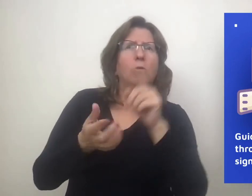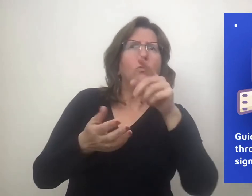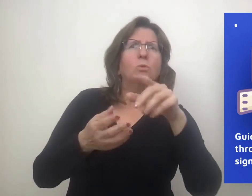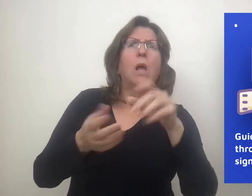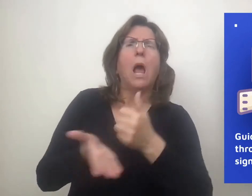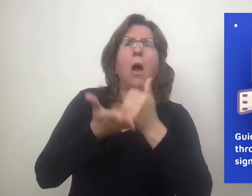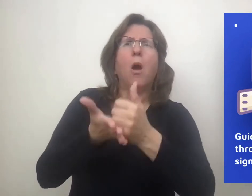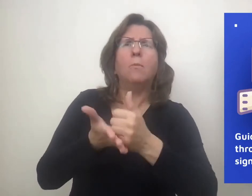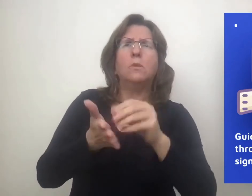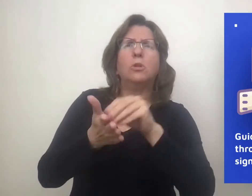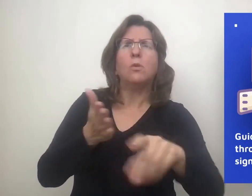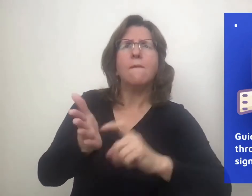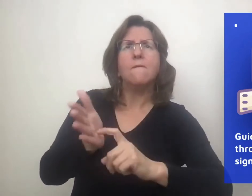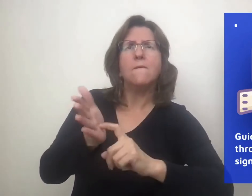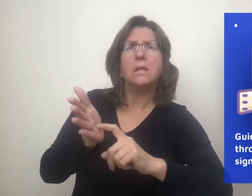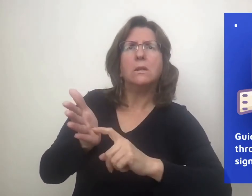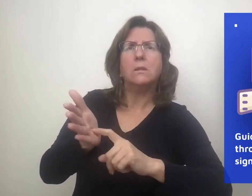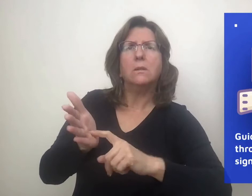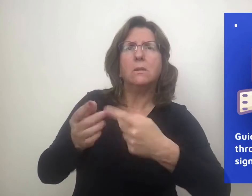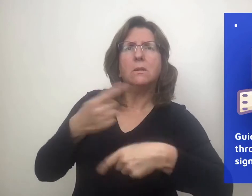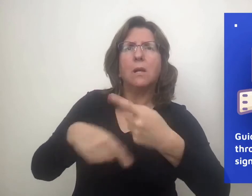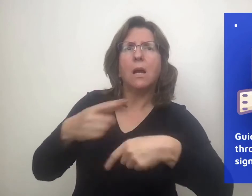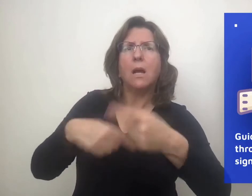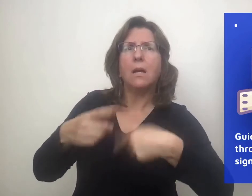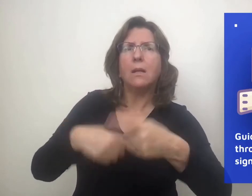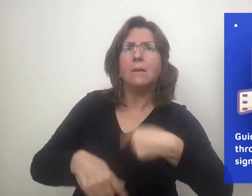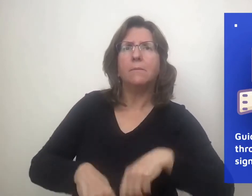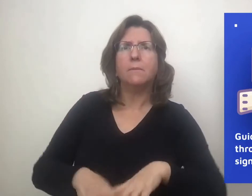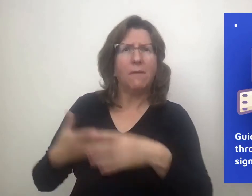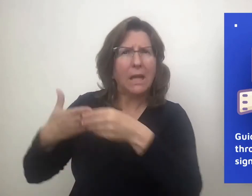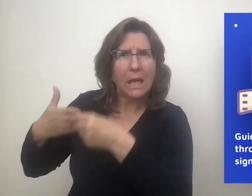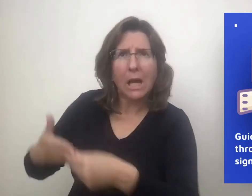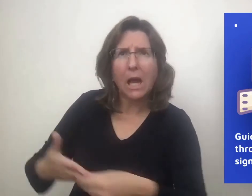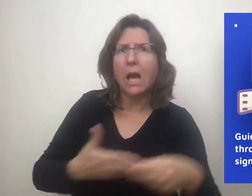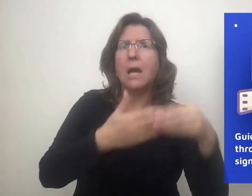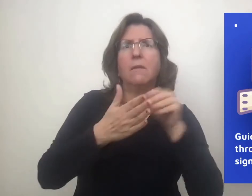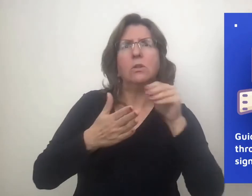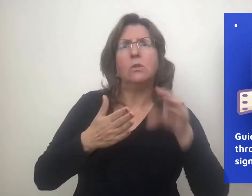We must consider how the student is being guided in their signing execution.